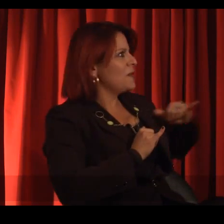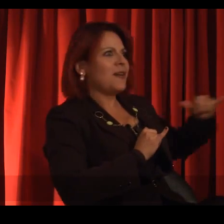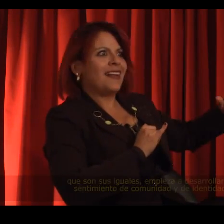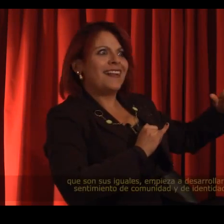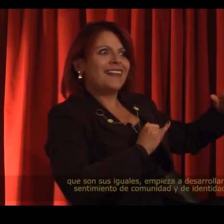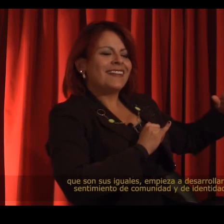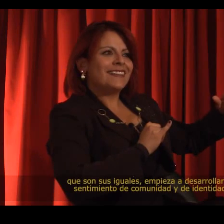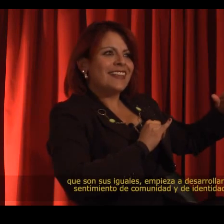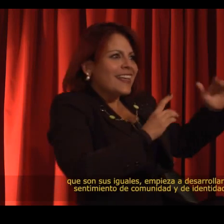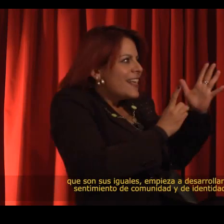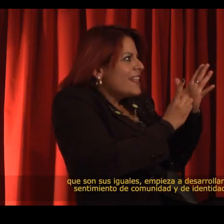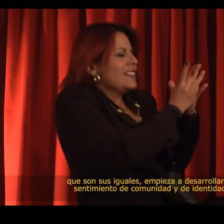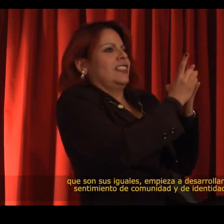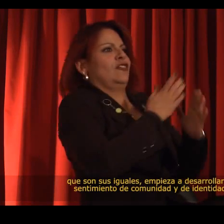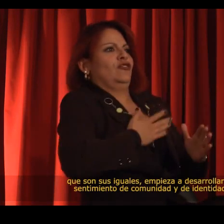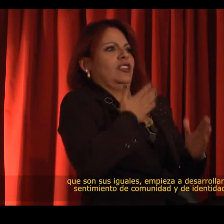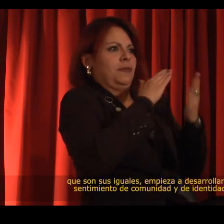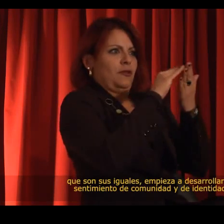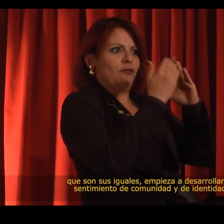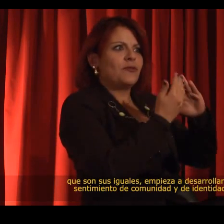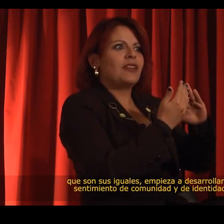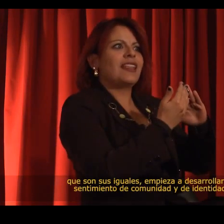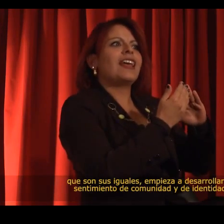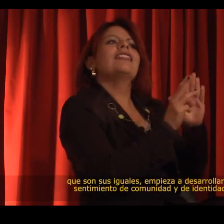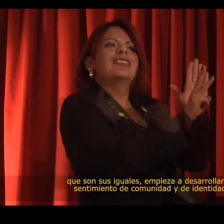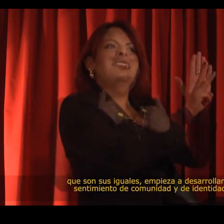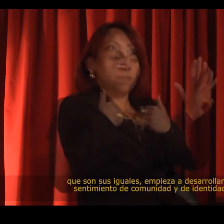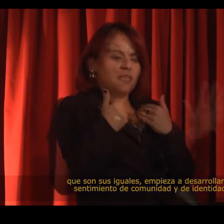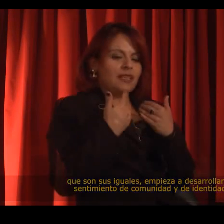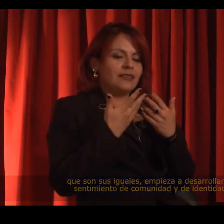That is how they develop their sense of community and identity.